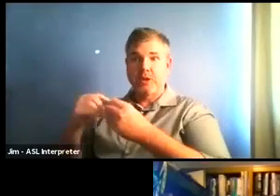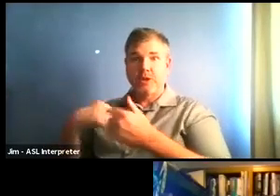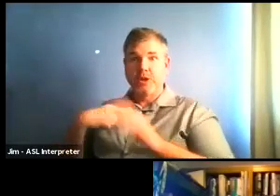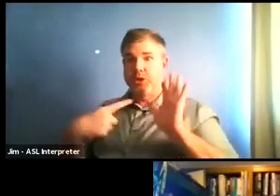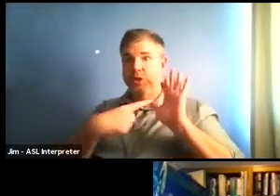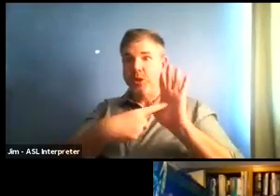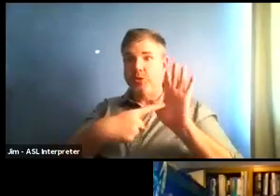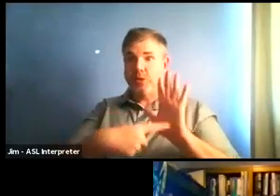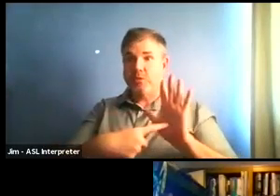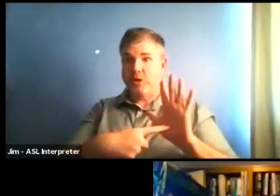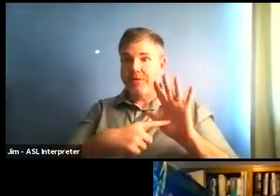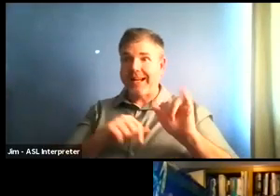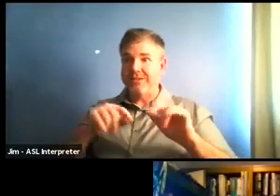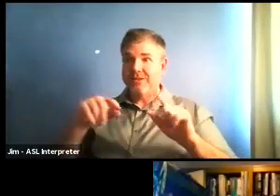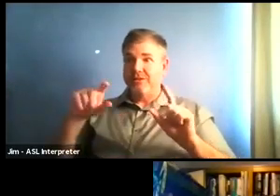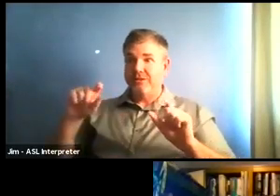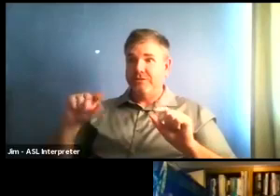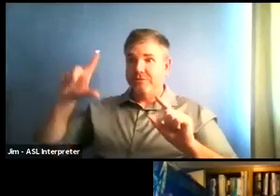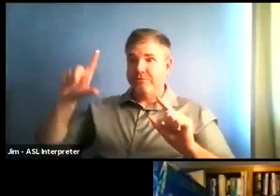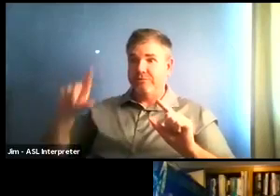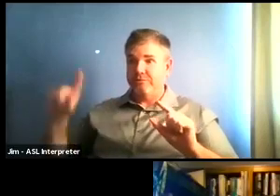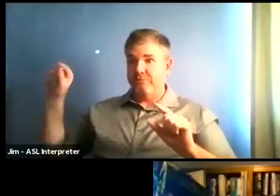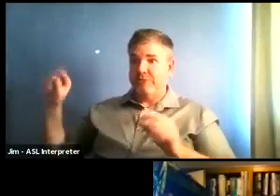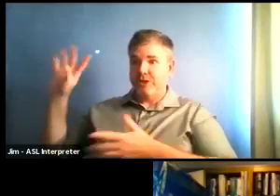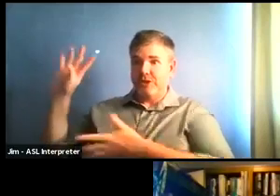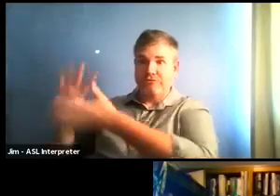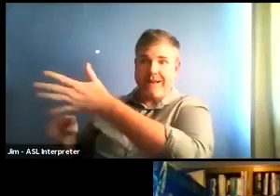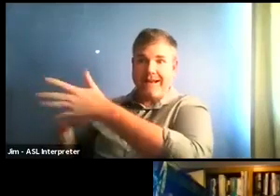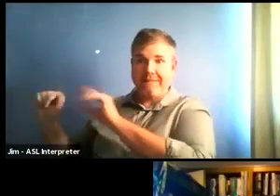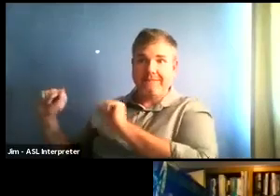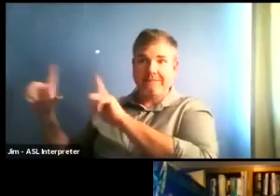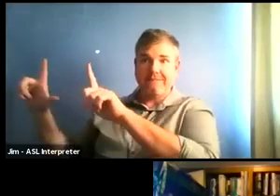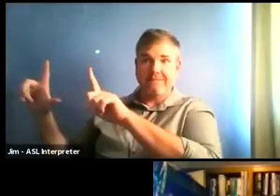these early child care learning and the facilities, as well as